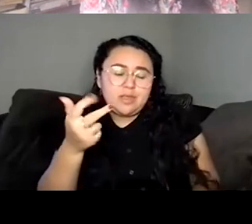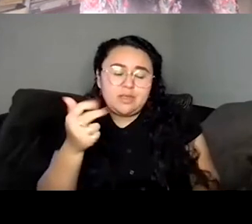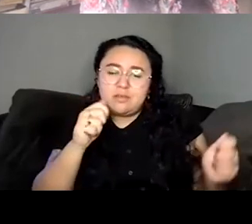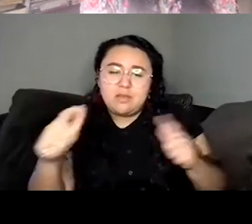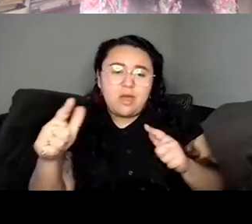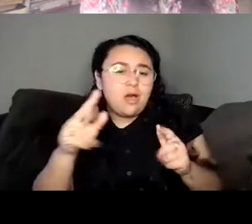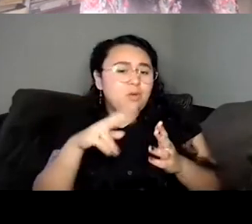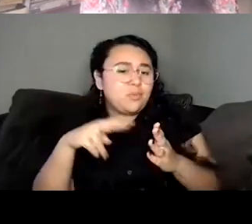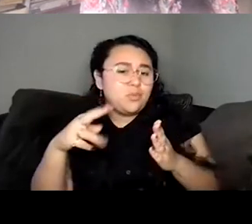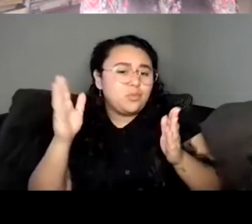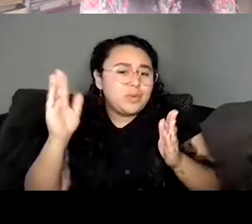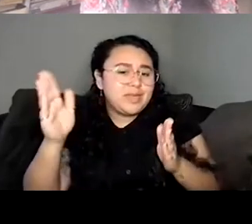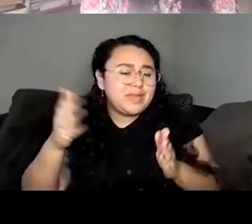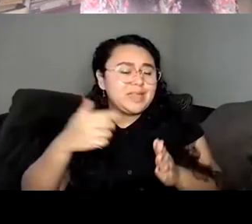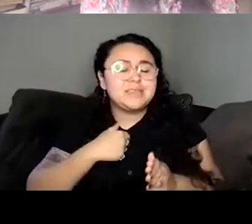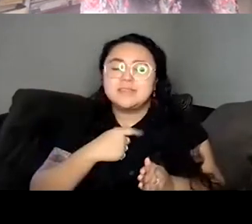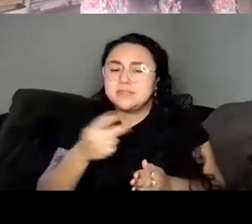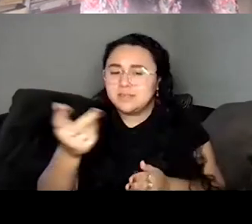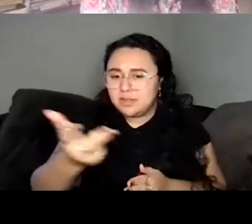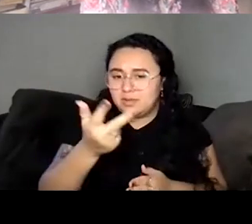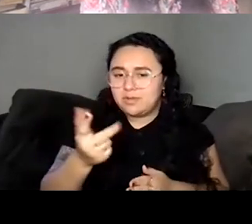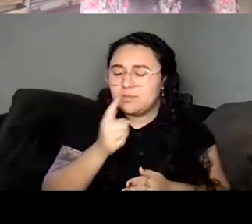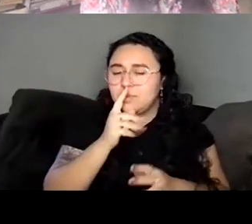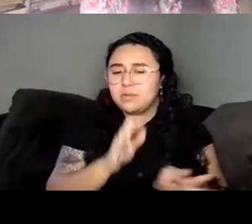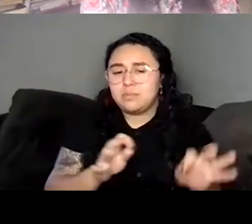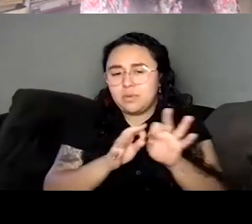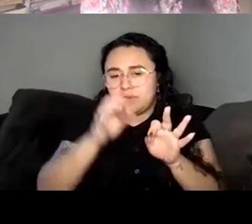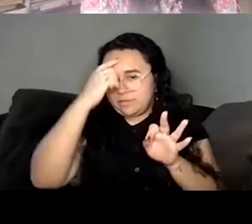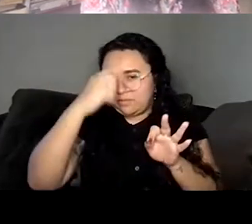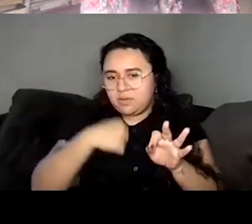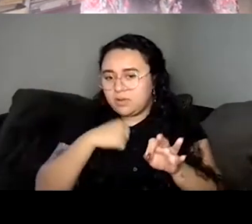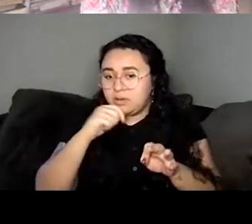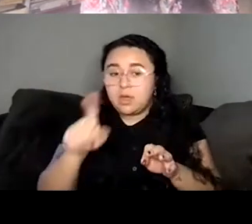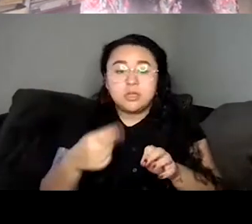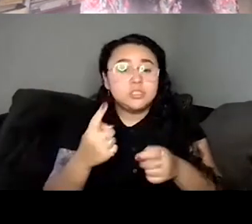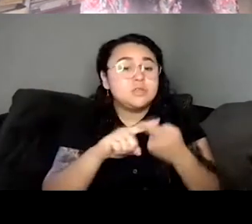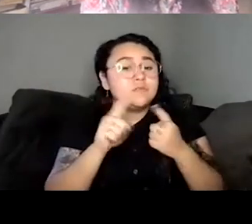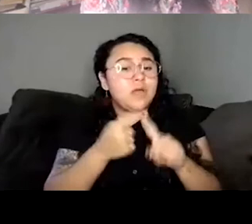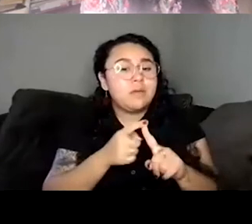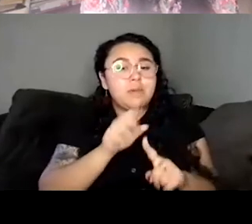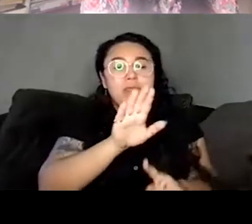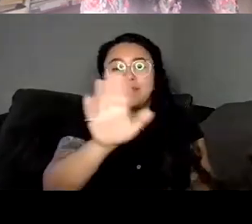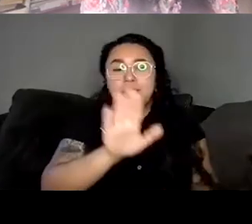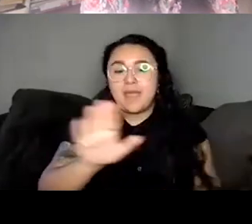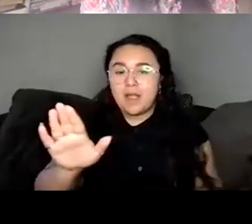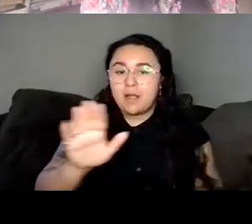each been so important to me, like not just as friends but their books have been each